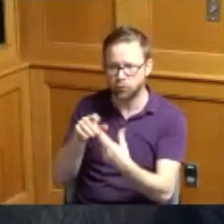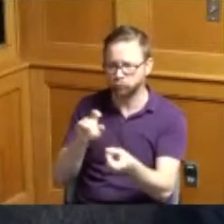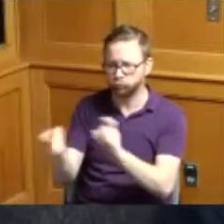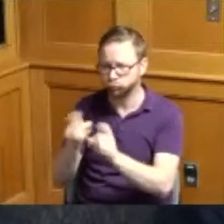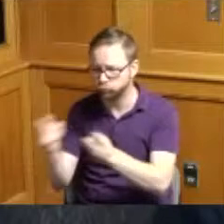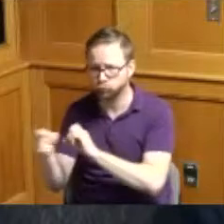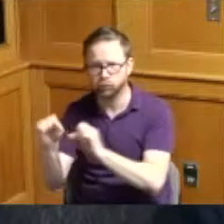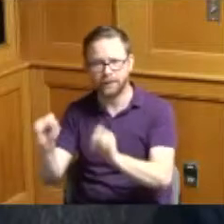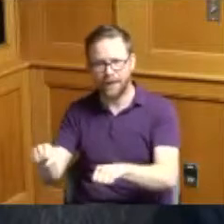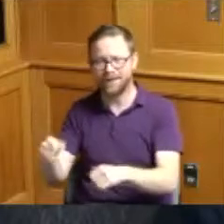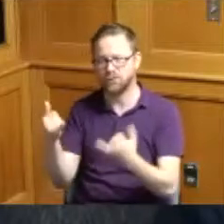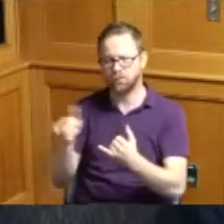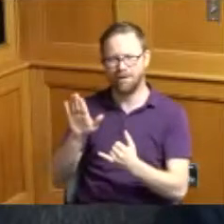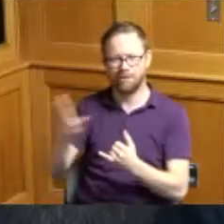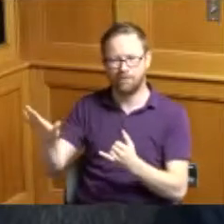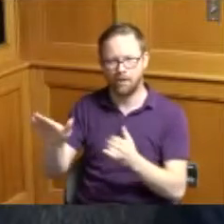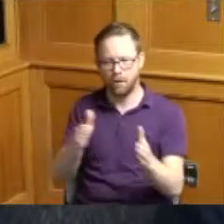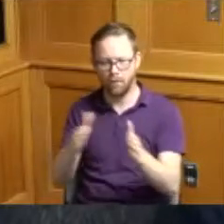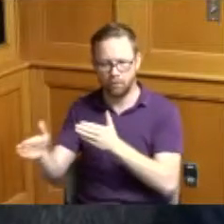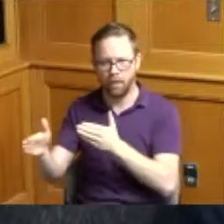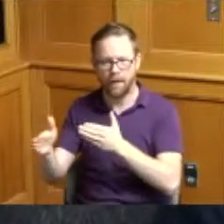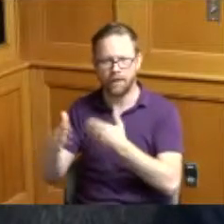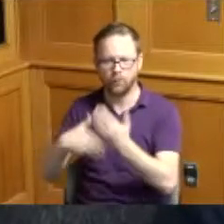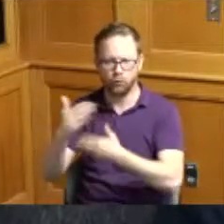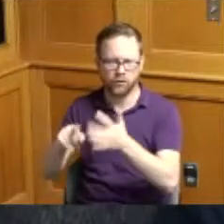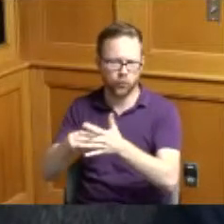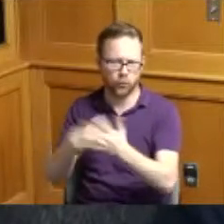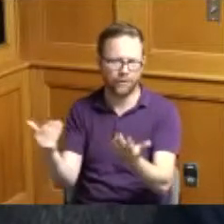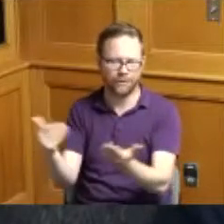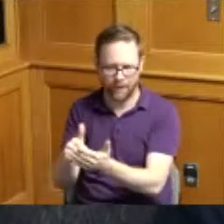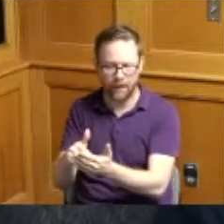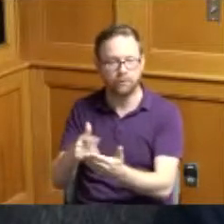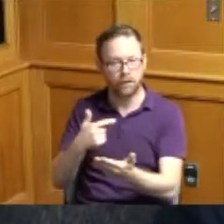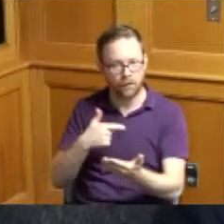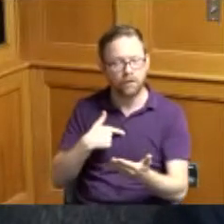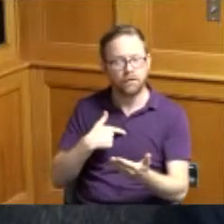another planning process and so I did represent some of the things that we have learned from the